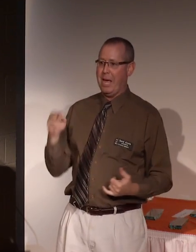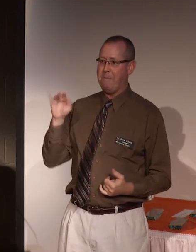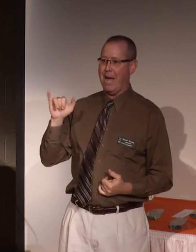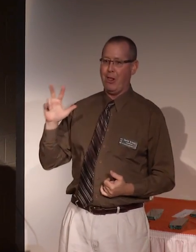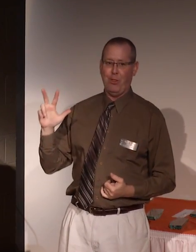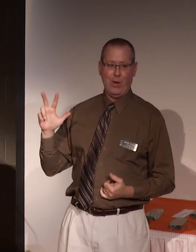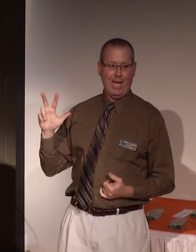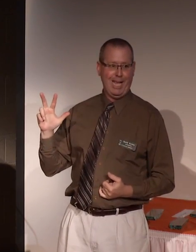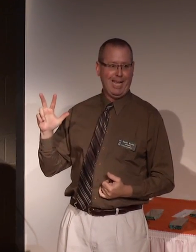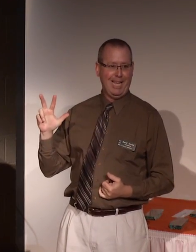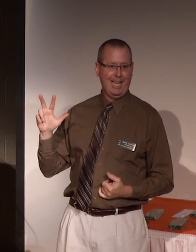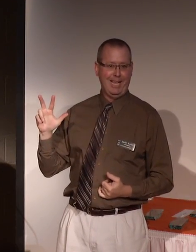birthday today, May 3.